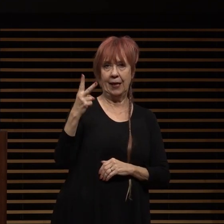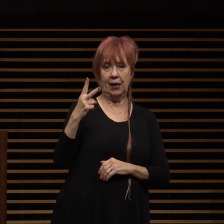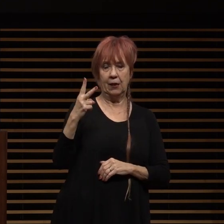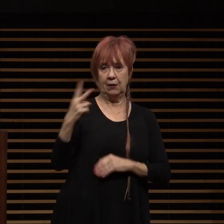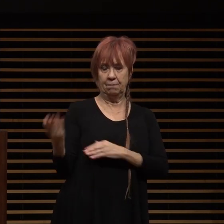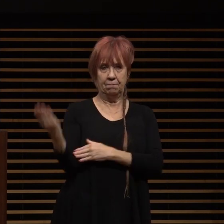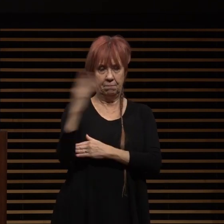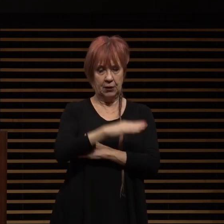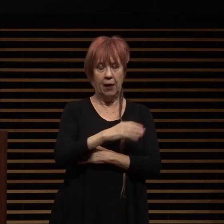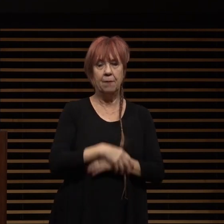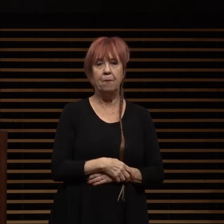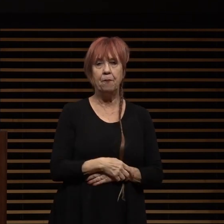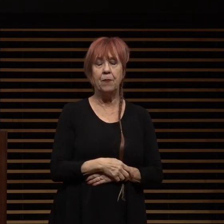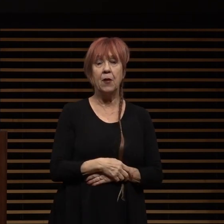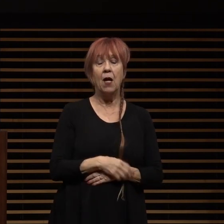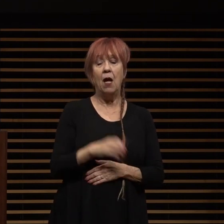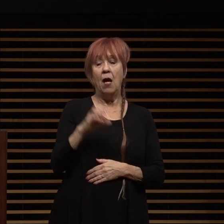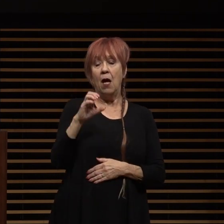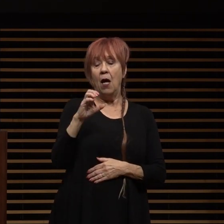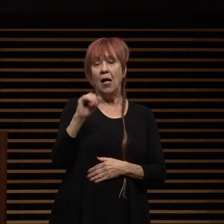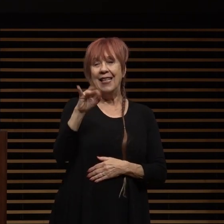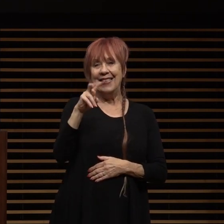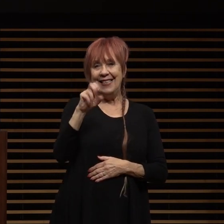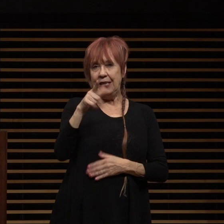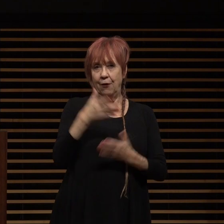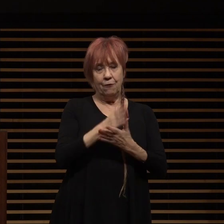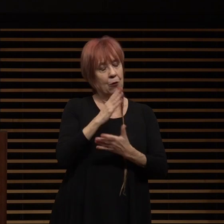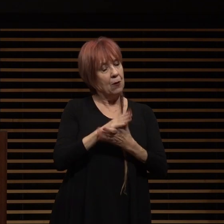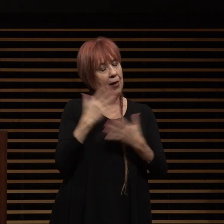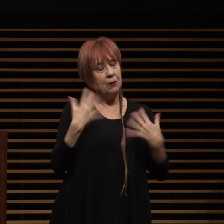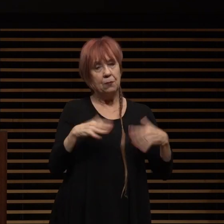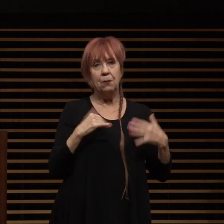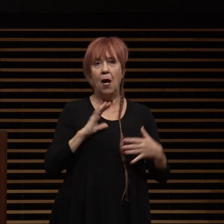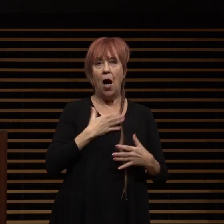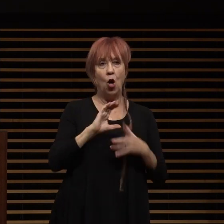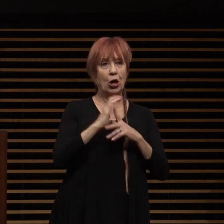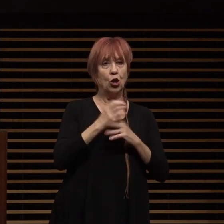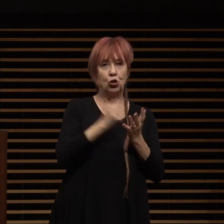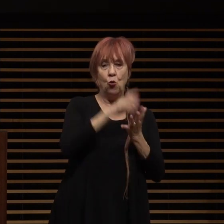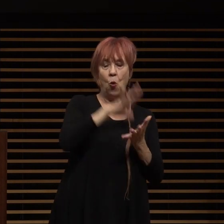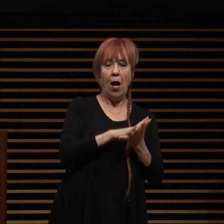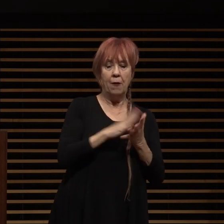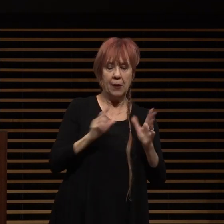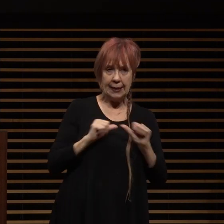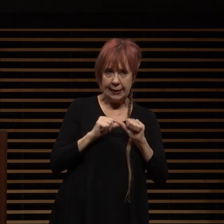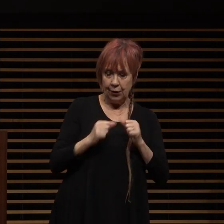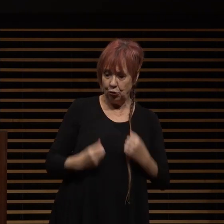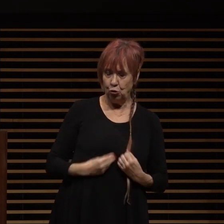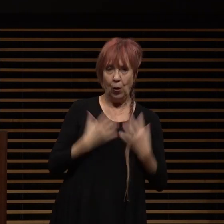though seldom civil in its past pcc's cultural wealth continues to inspire